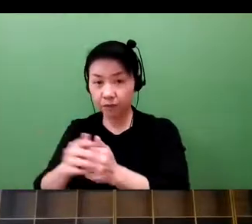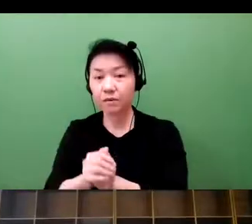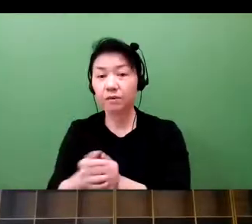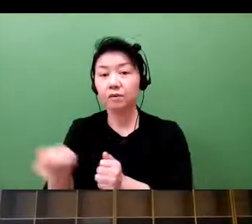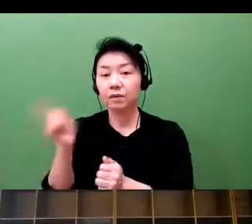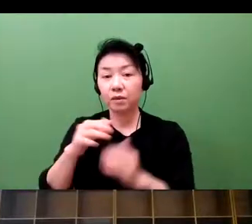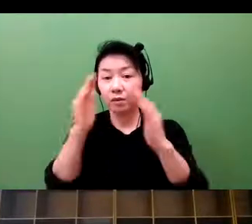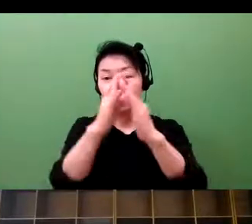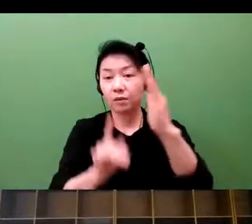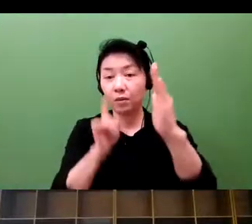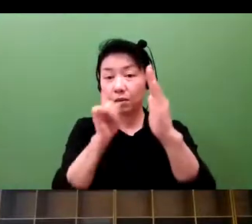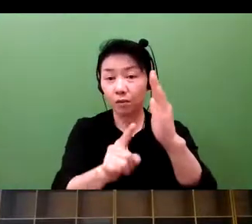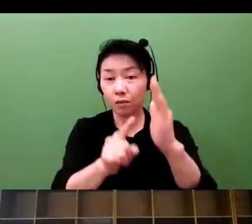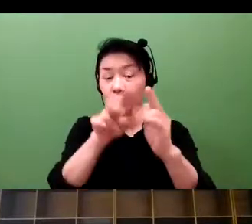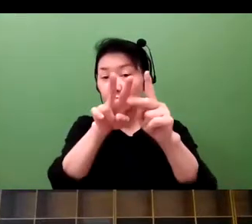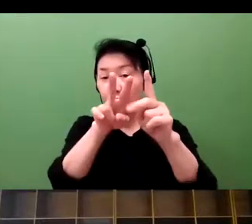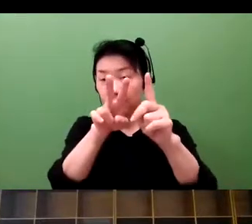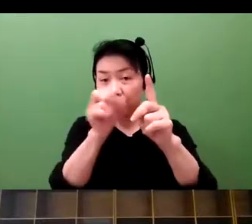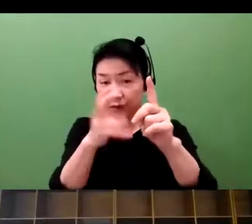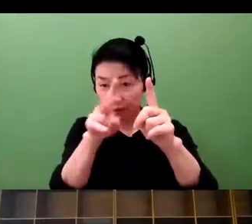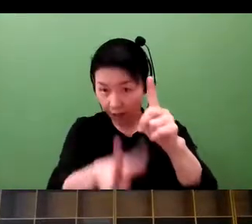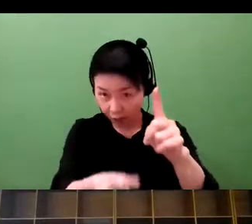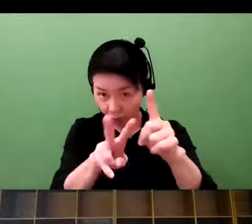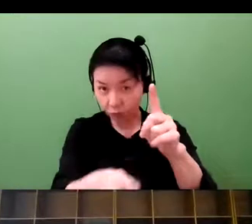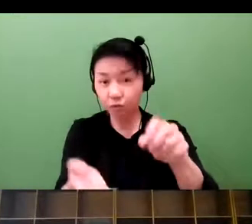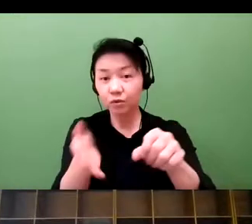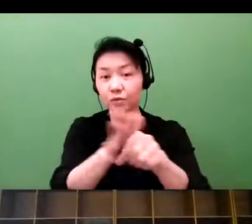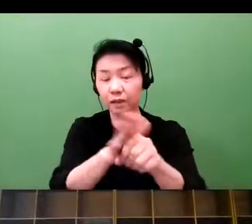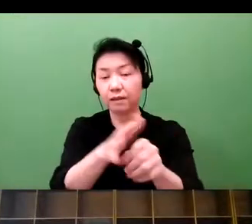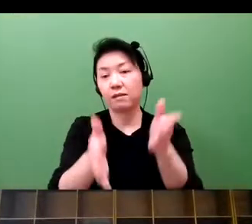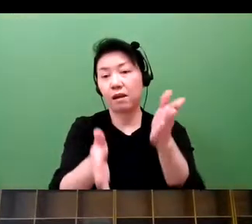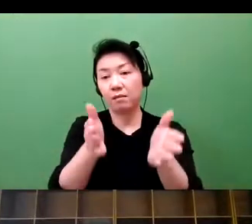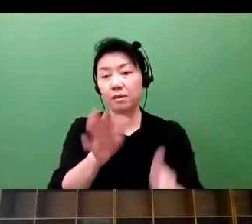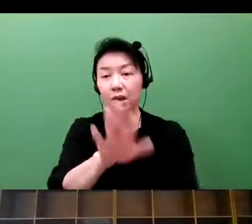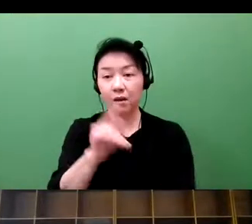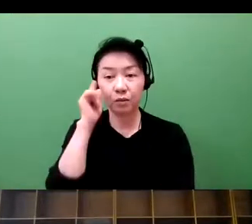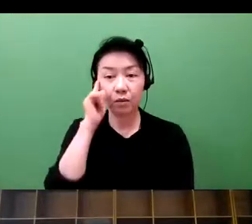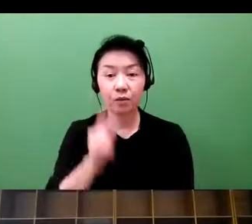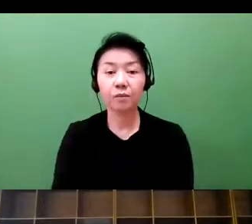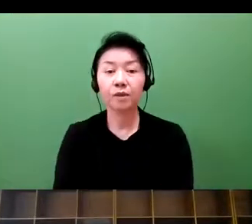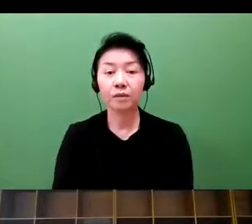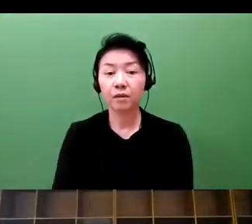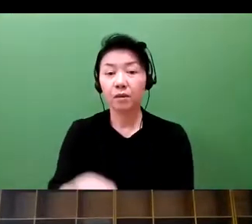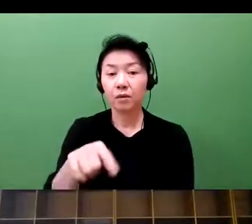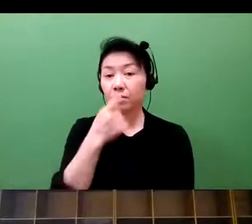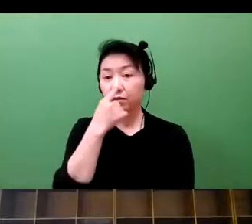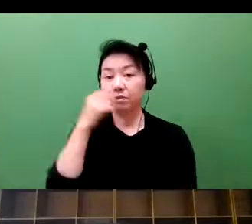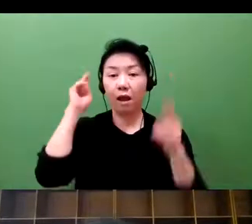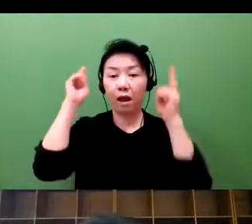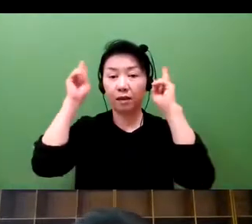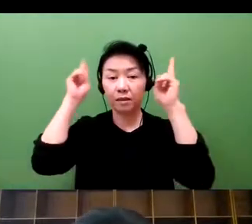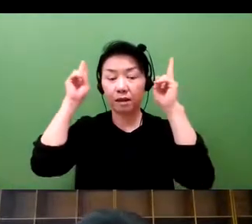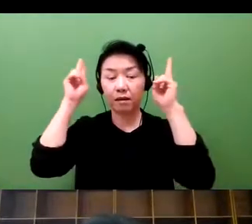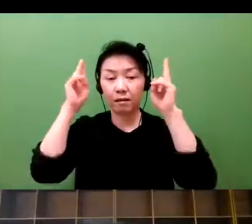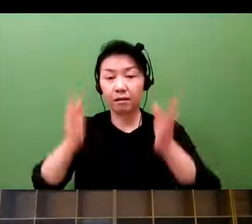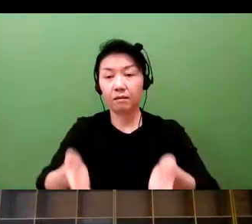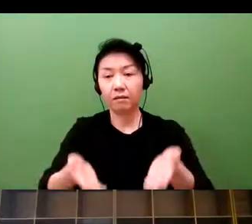And we also have the home care nursing care, which are already in existence as a service.